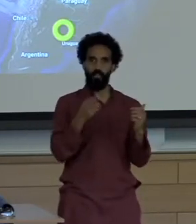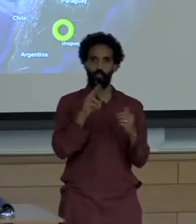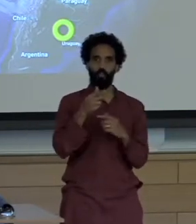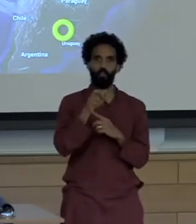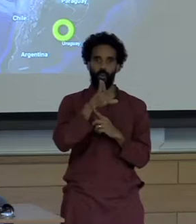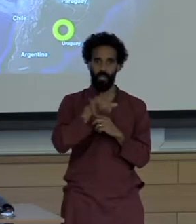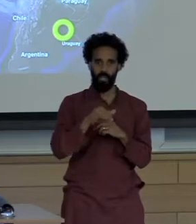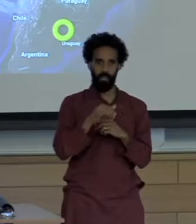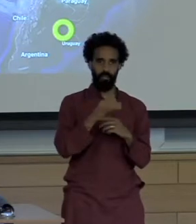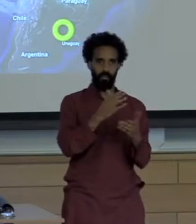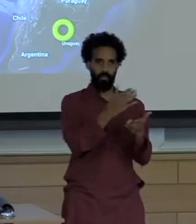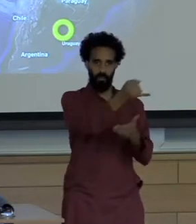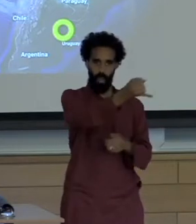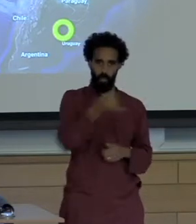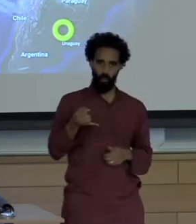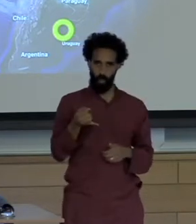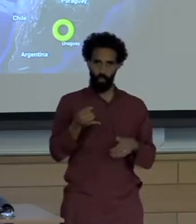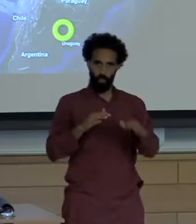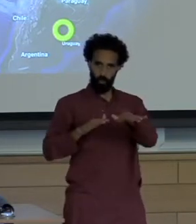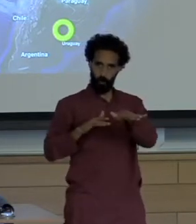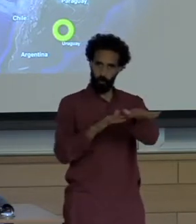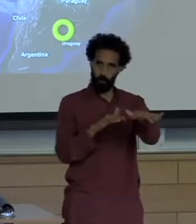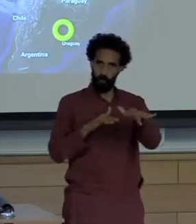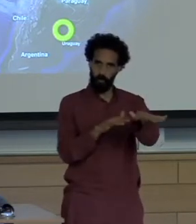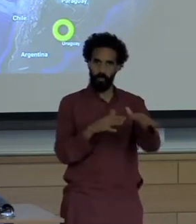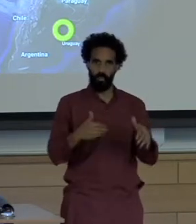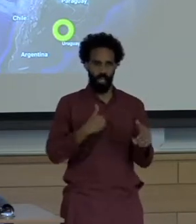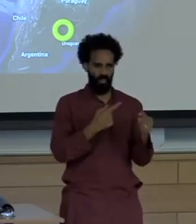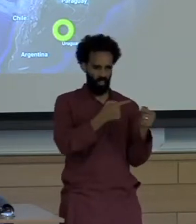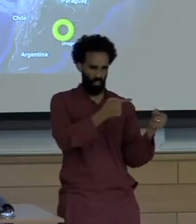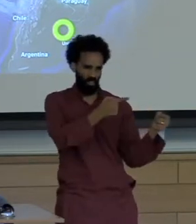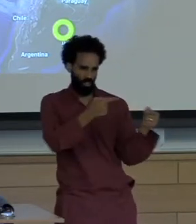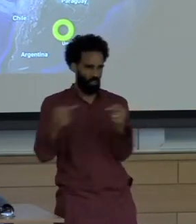Controversy and protests over the pollution generated by a major pulp mill